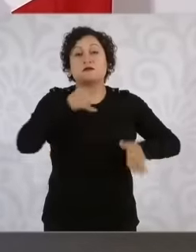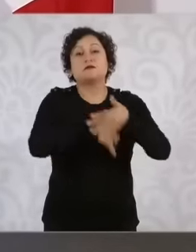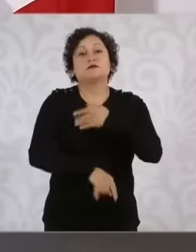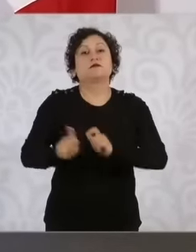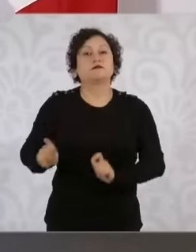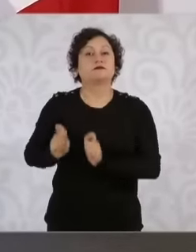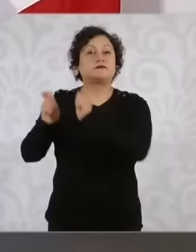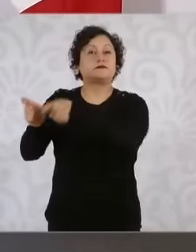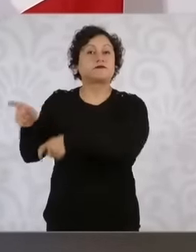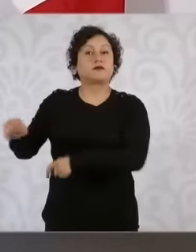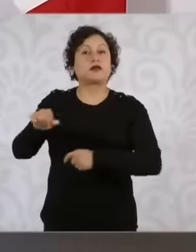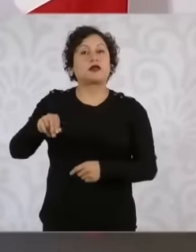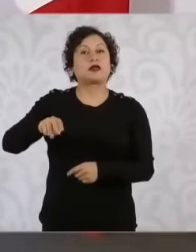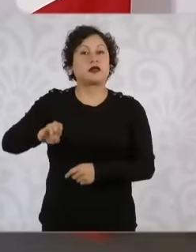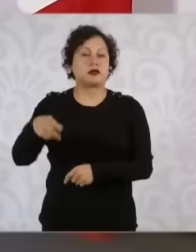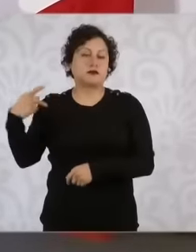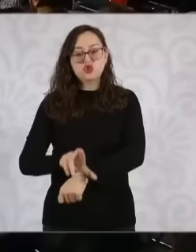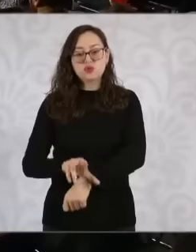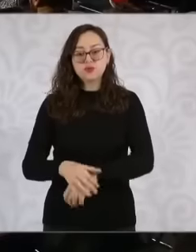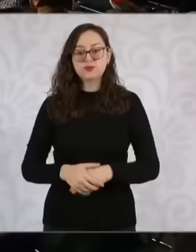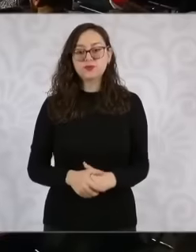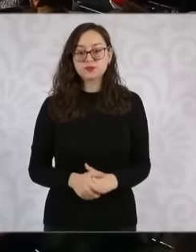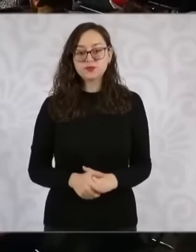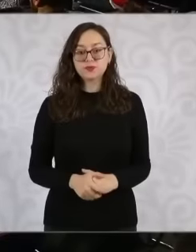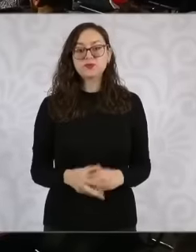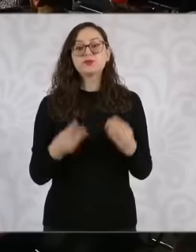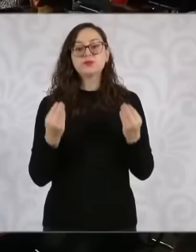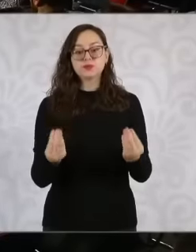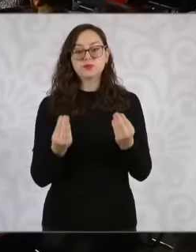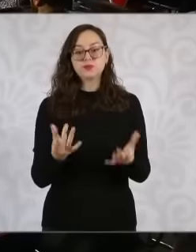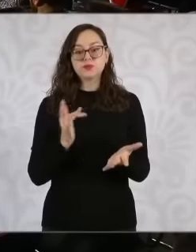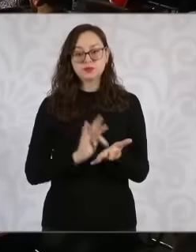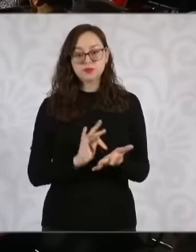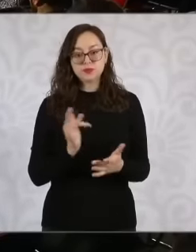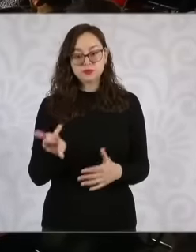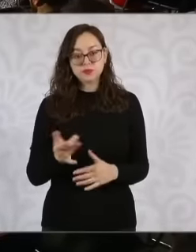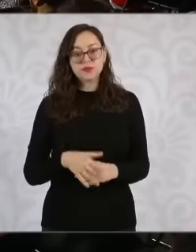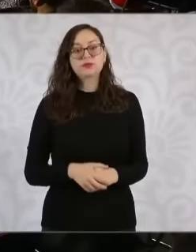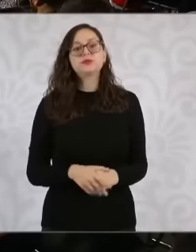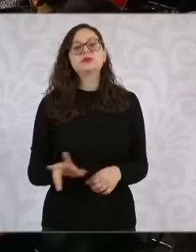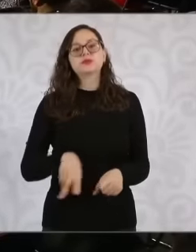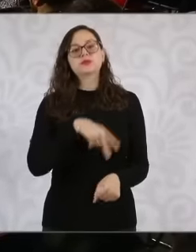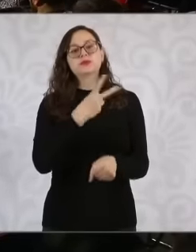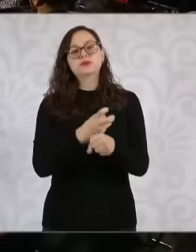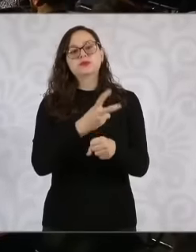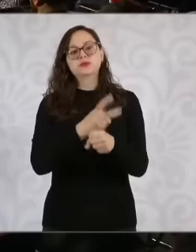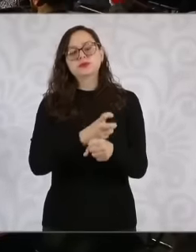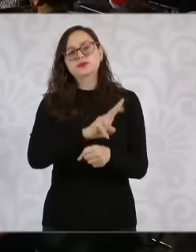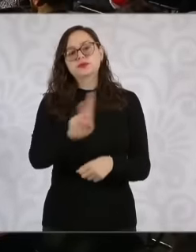is the one to whom it corresponds. Thank you very much. In a second question, just now I mentioned that